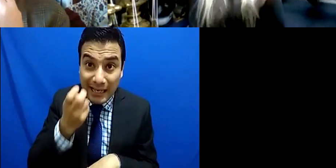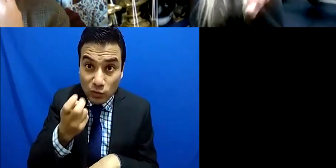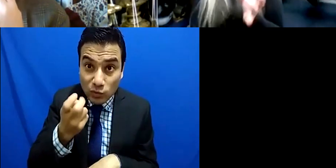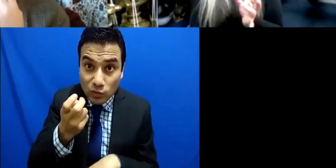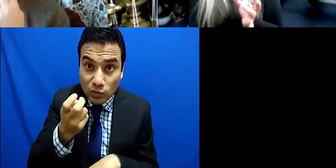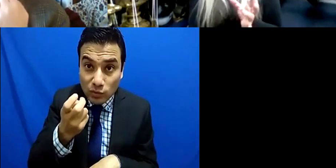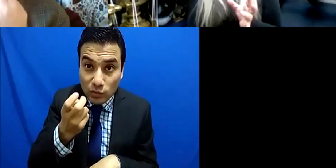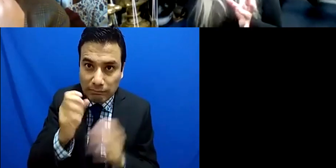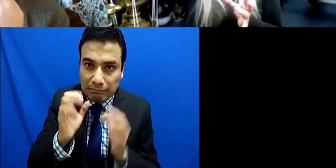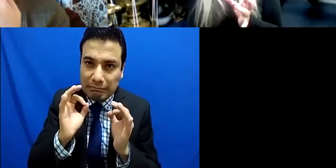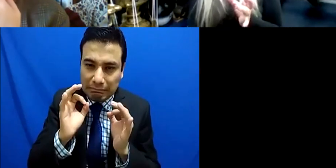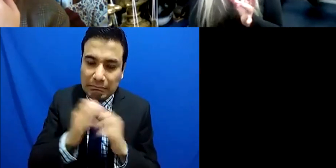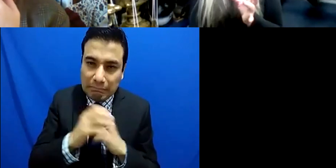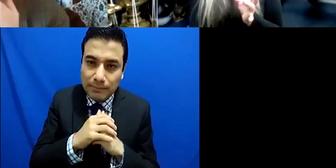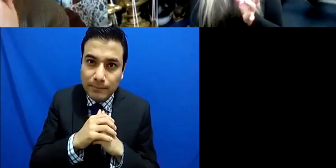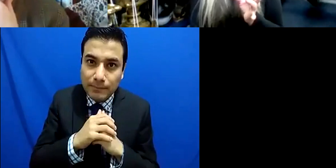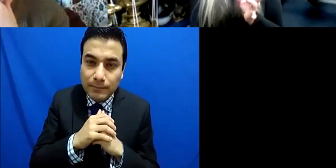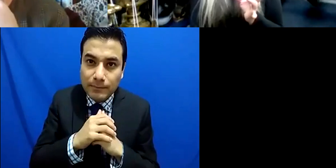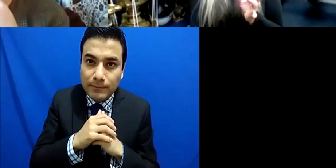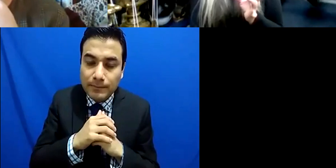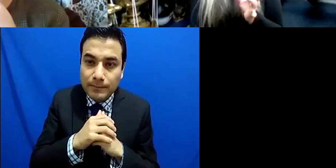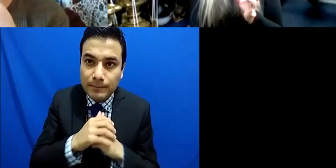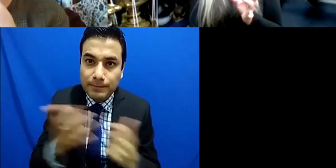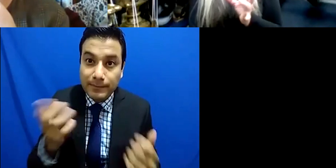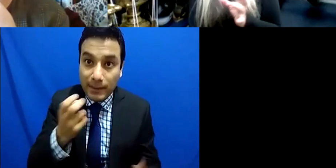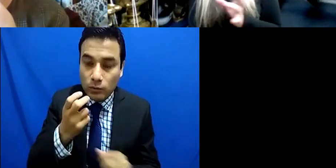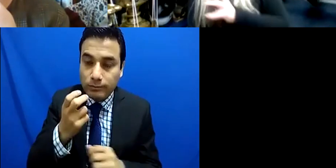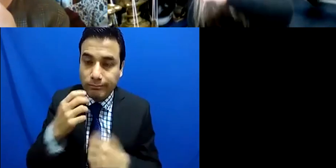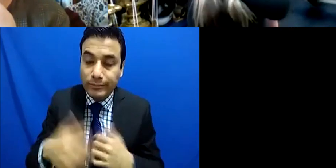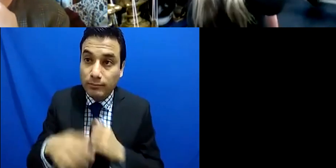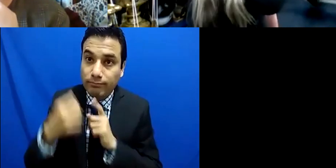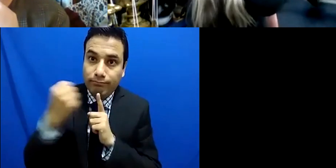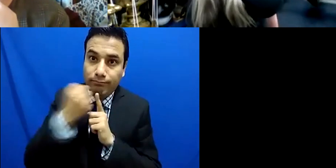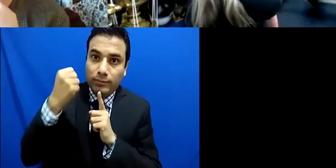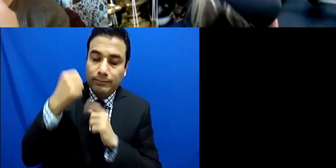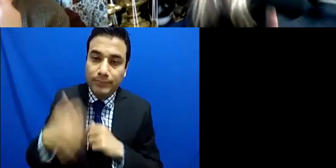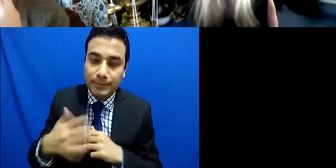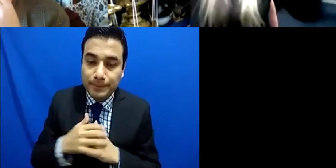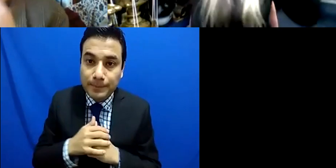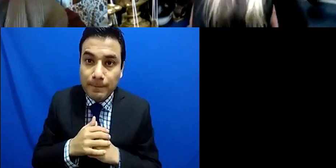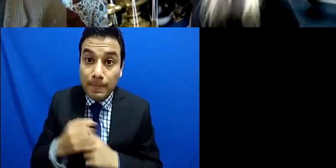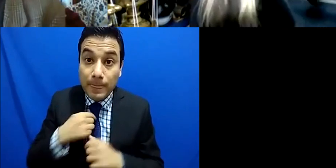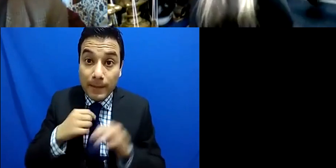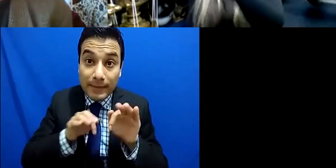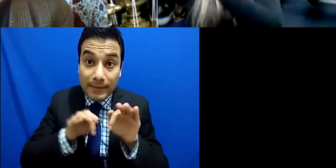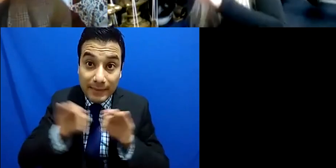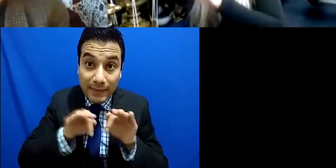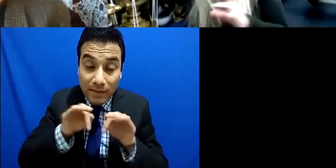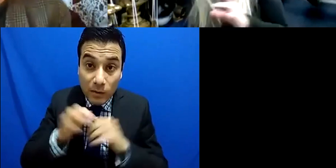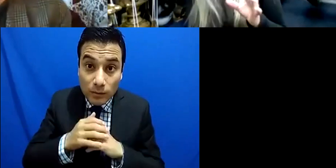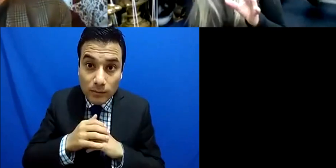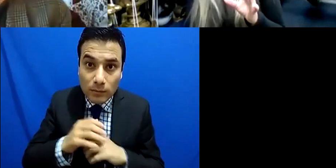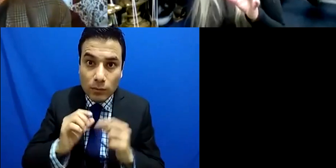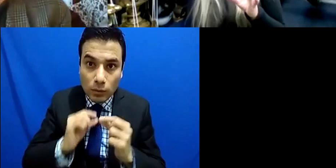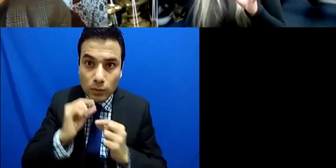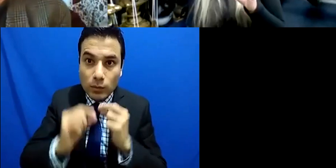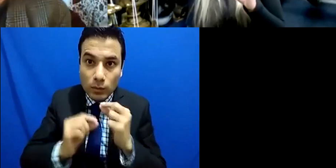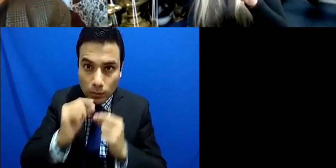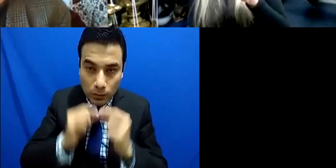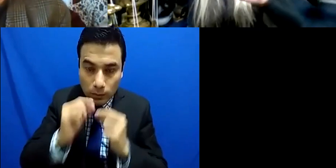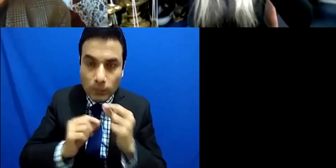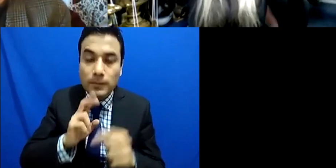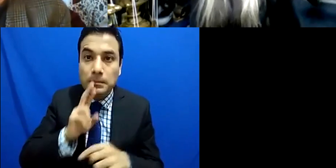musicianship because they basically allowed me to enter other classes in order to sort of expand